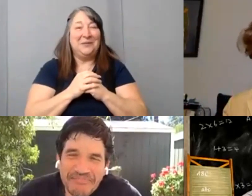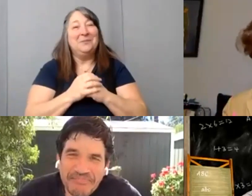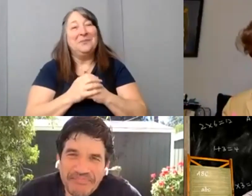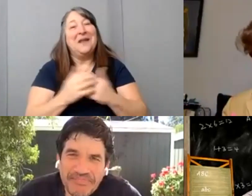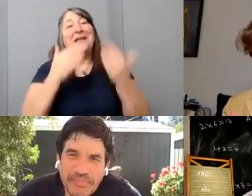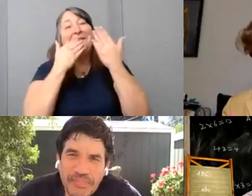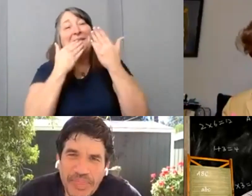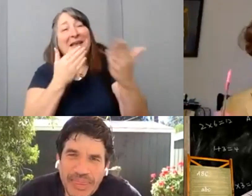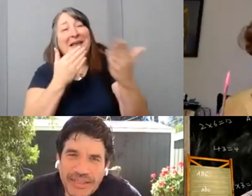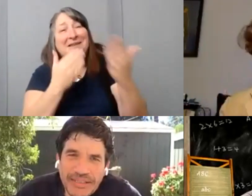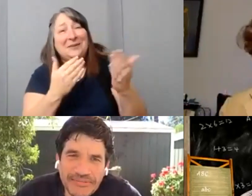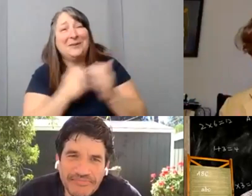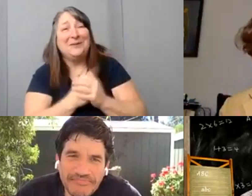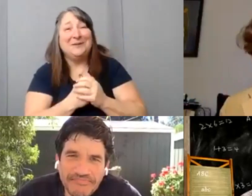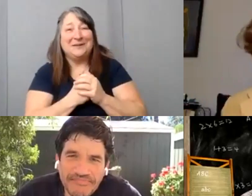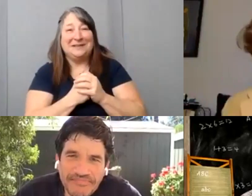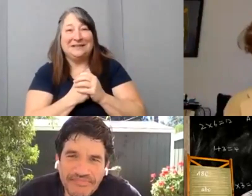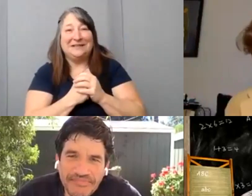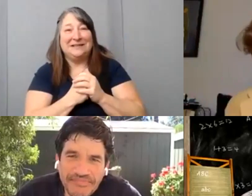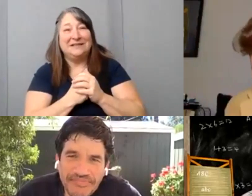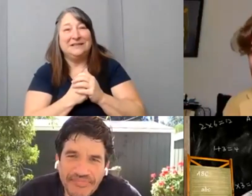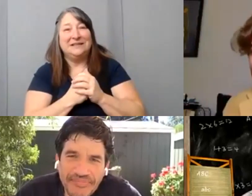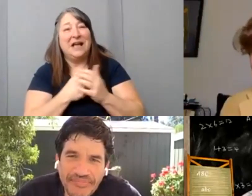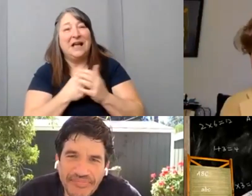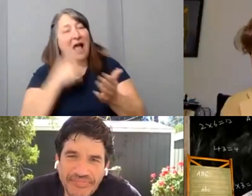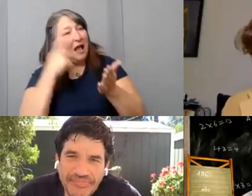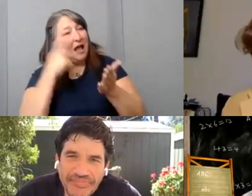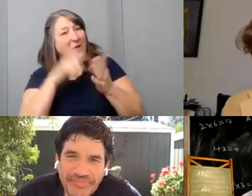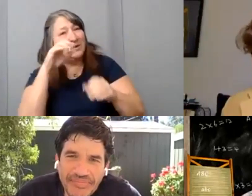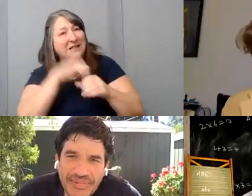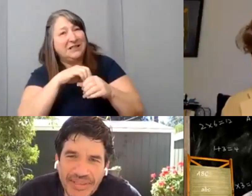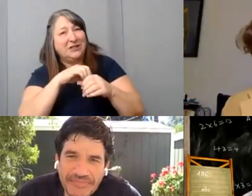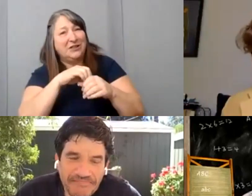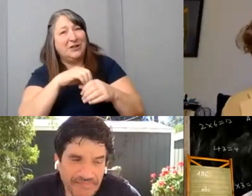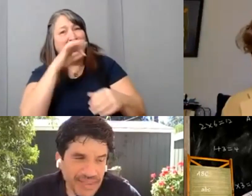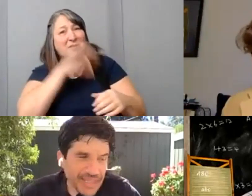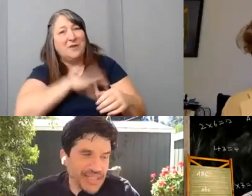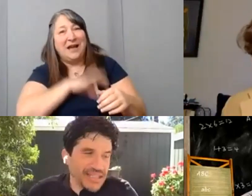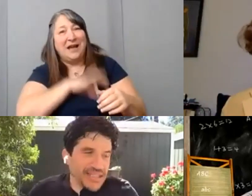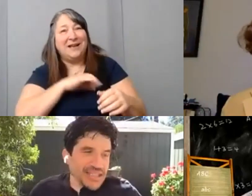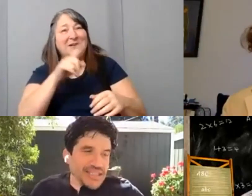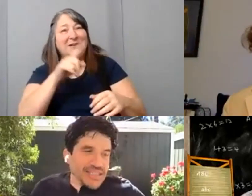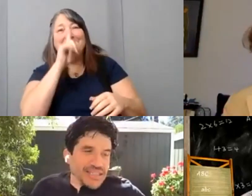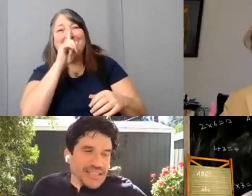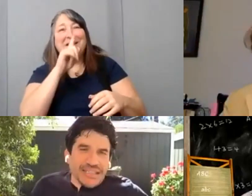[Danny] Uh hey I noticed in your credits there's no mention of … Santa Buddy, Santa Paws, Santa Pups